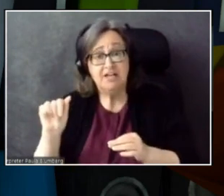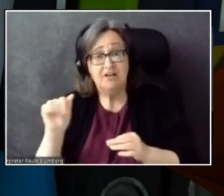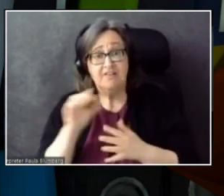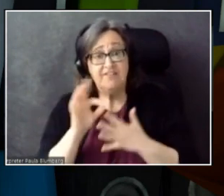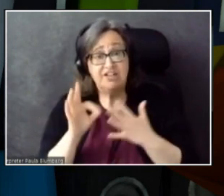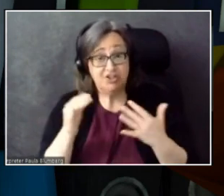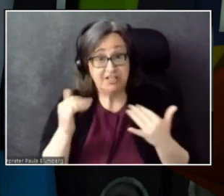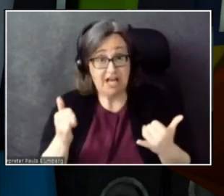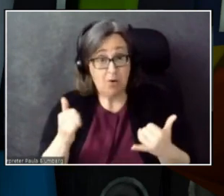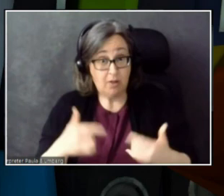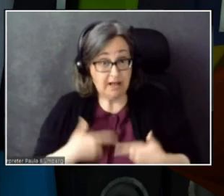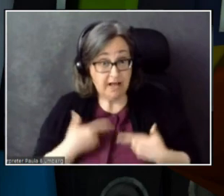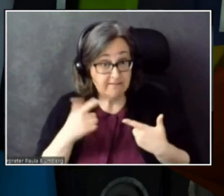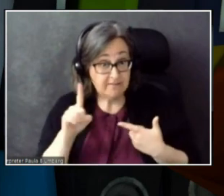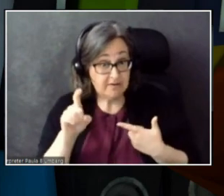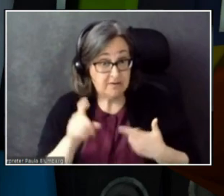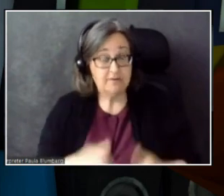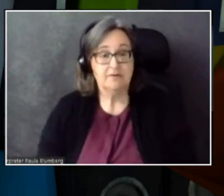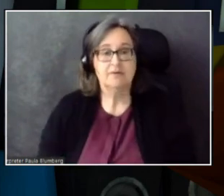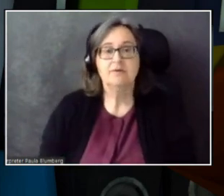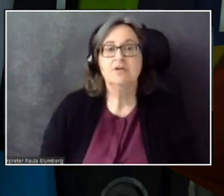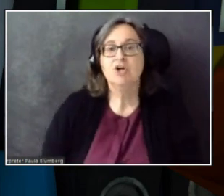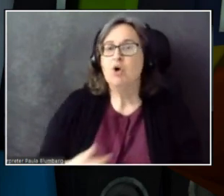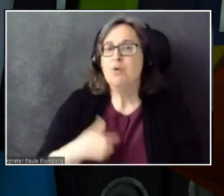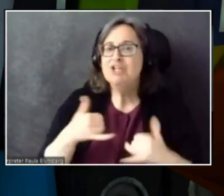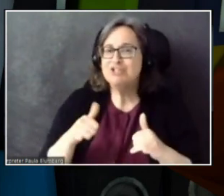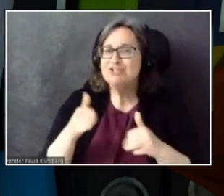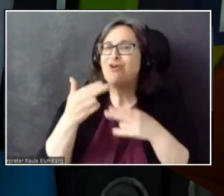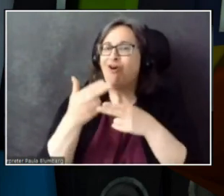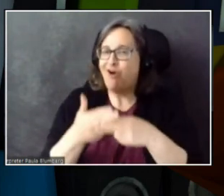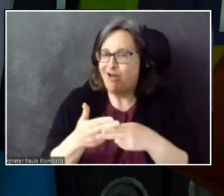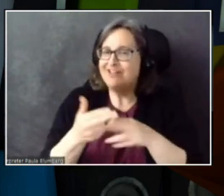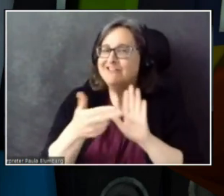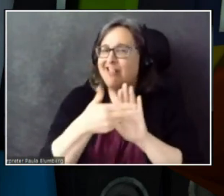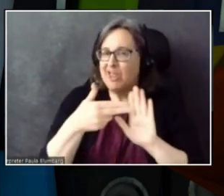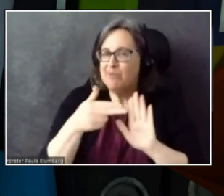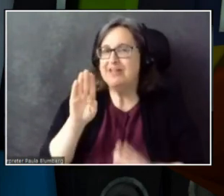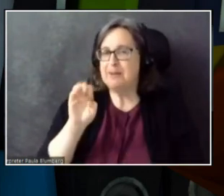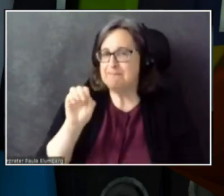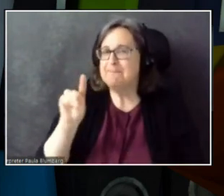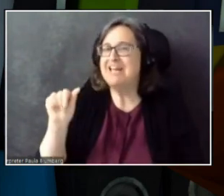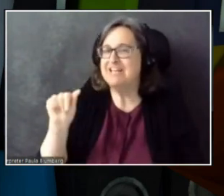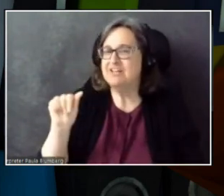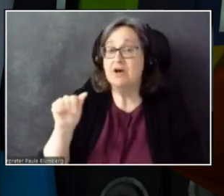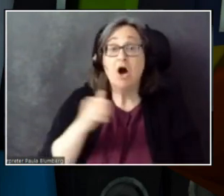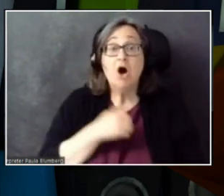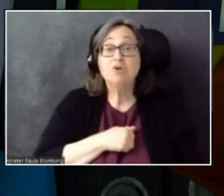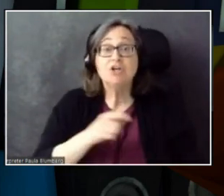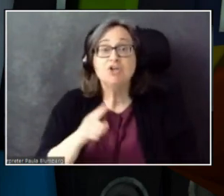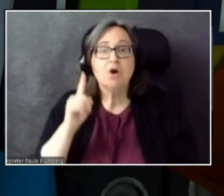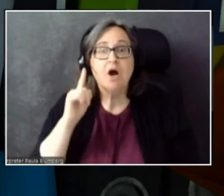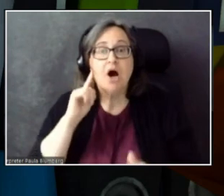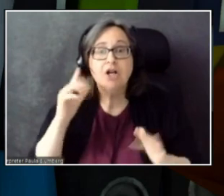We're still calling it a beta. Oh, sorry, your audio cut out. I didn't mean to step on you.